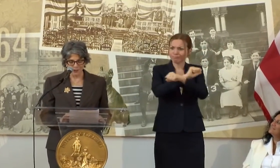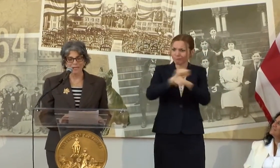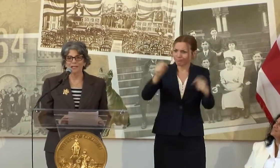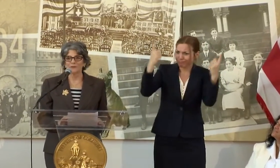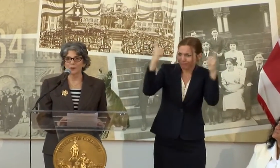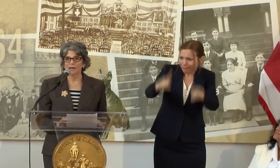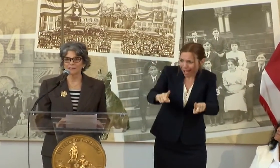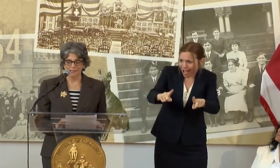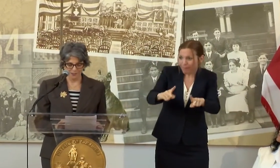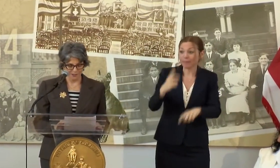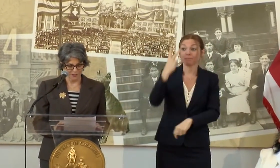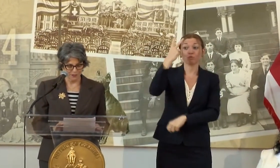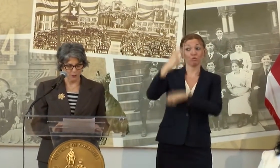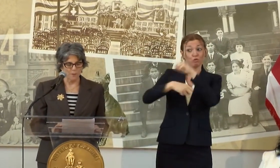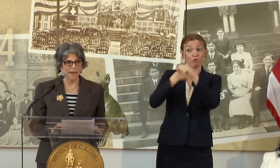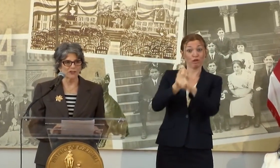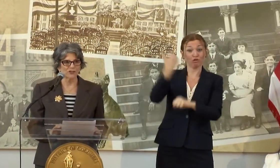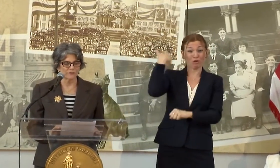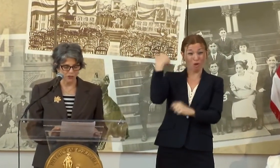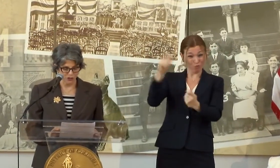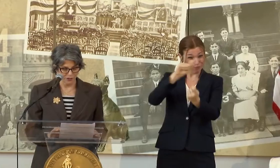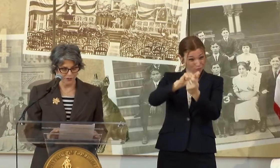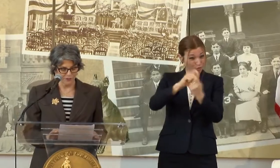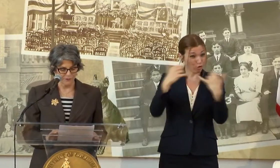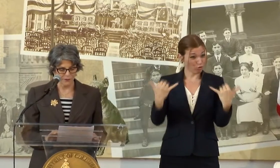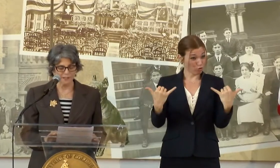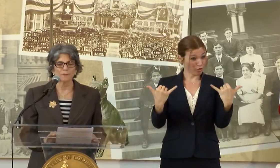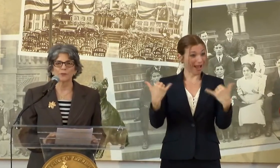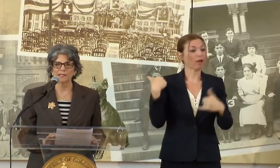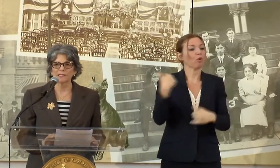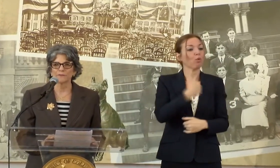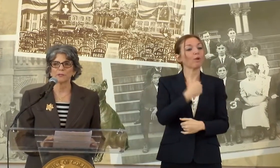CREATIVE PROCESS TO IMAGINE A VISION FOR THIS IMPRESSIVE REAL